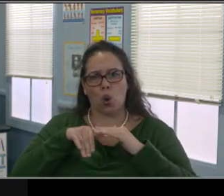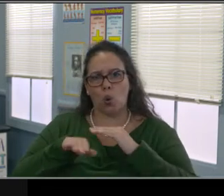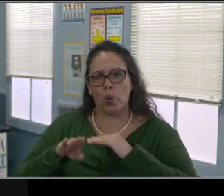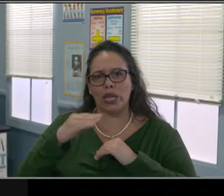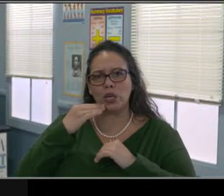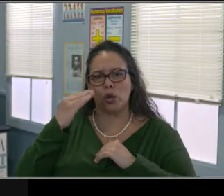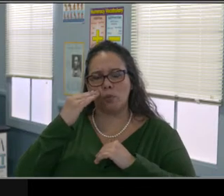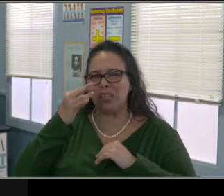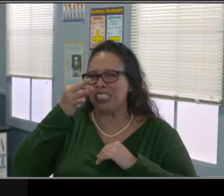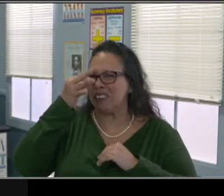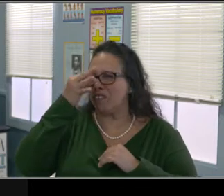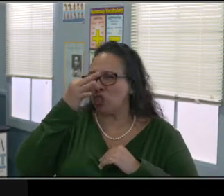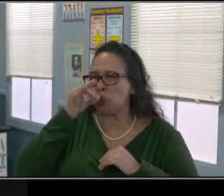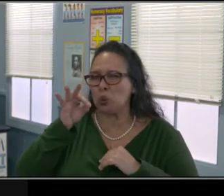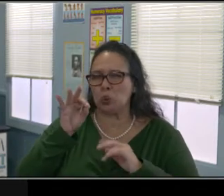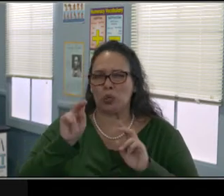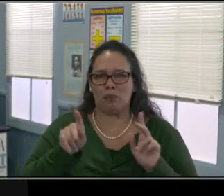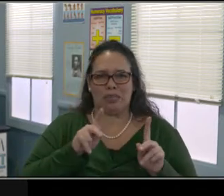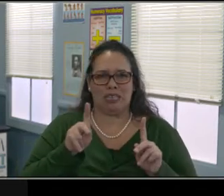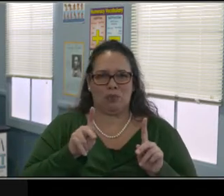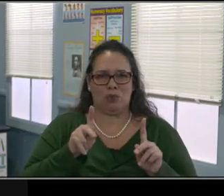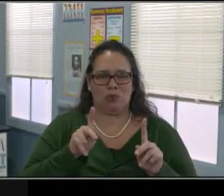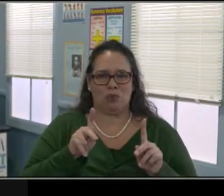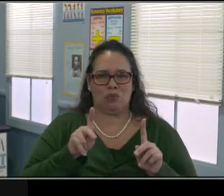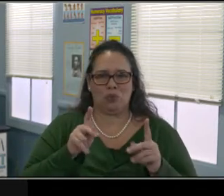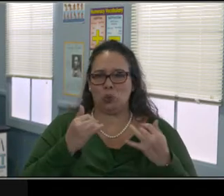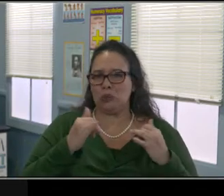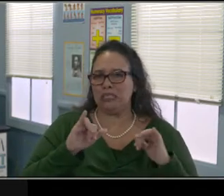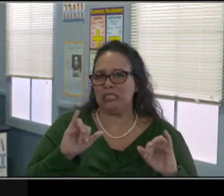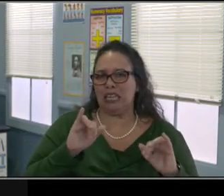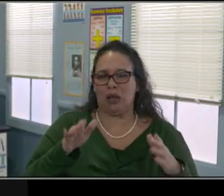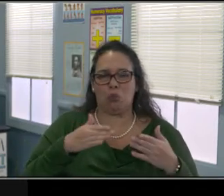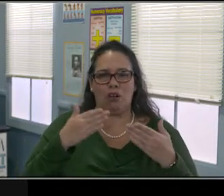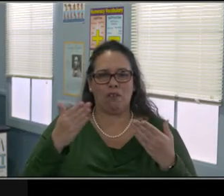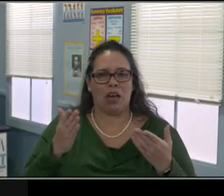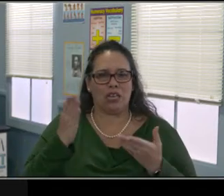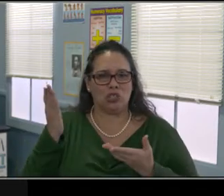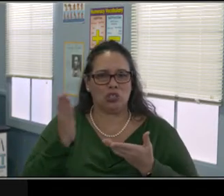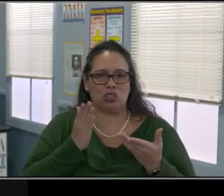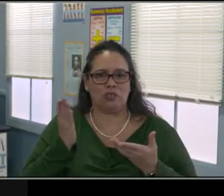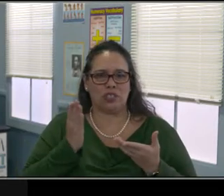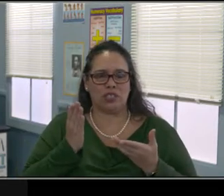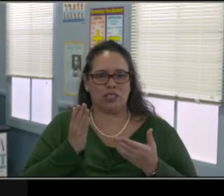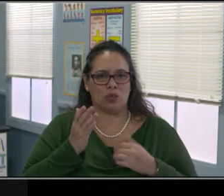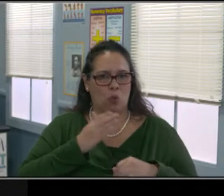I'm talking more from what I'm observing and the stressors that are adding to learning right now.